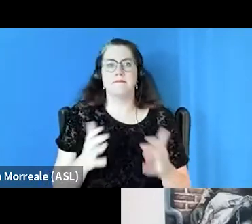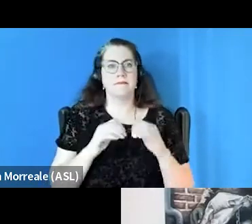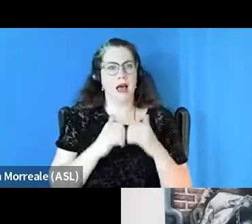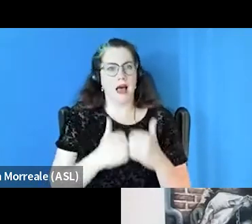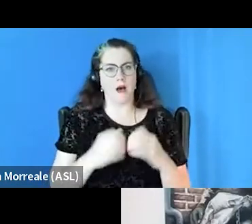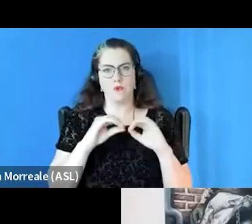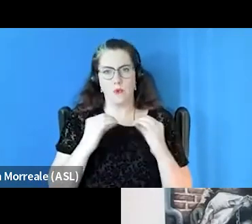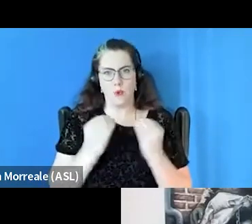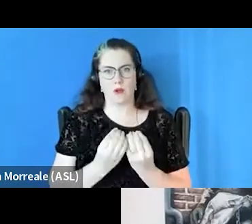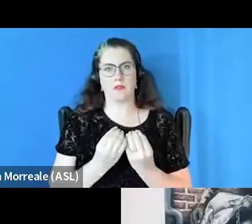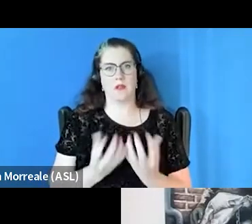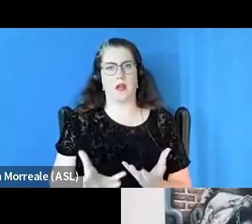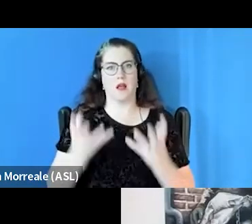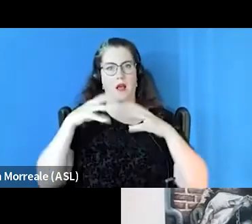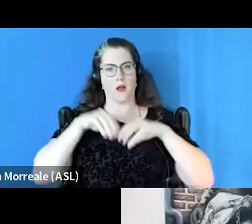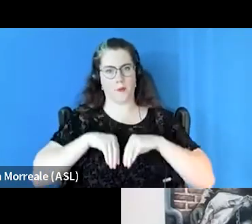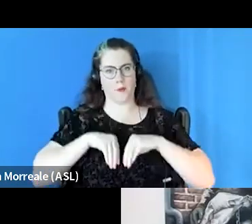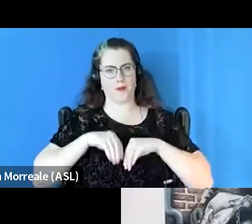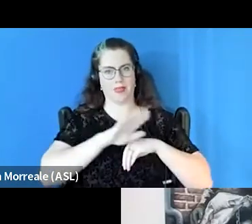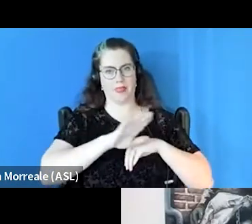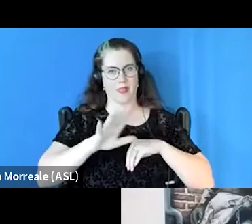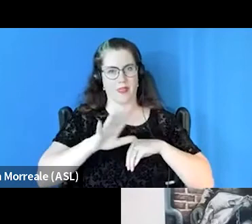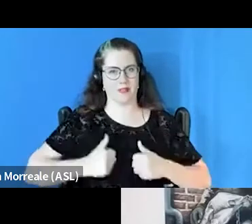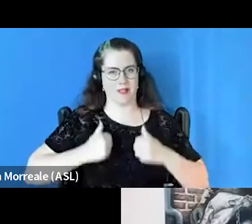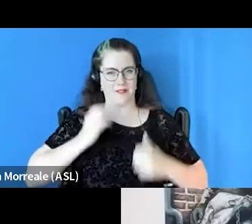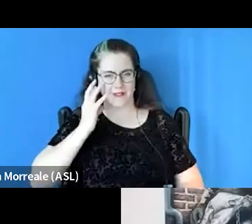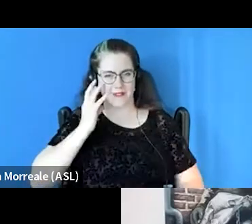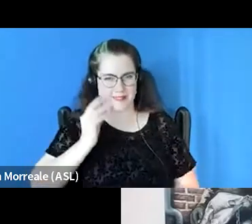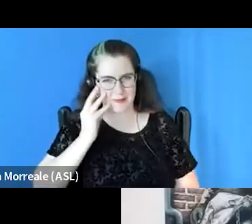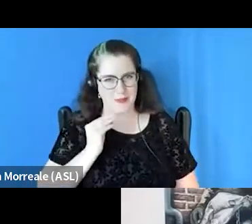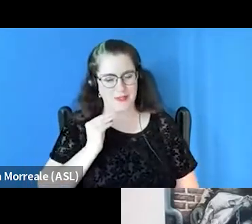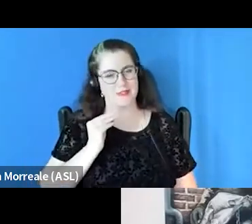their lived experiences and the barriers and the challenges